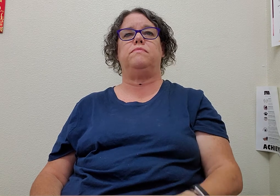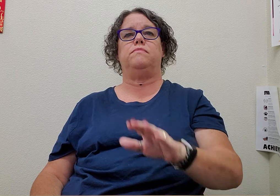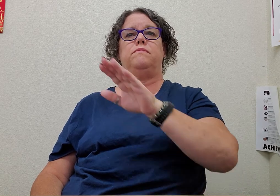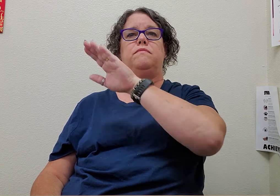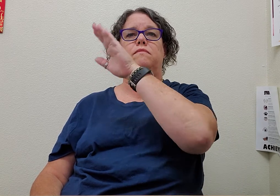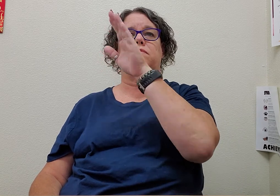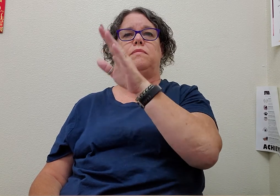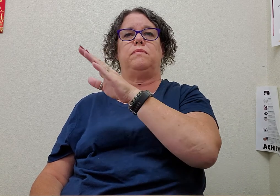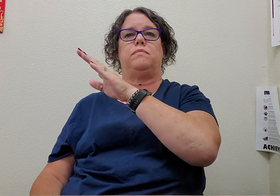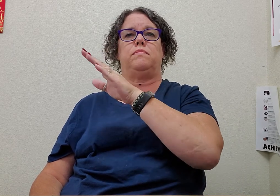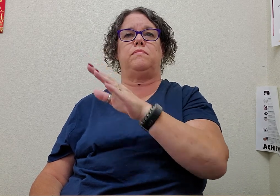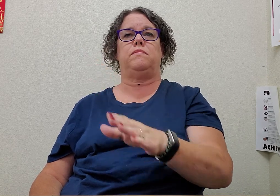never